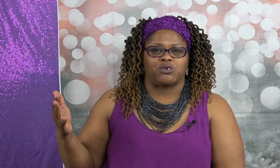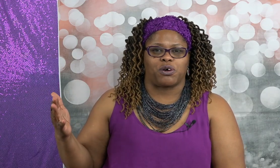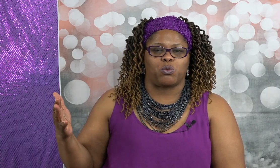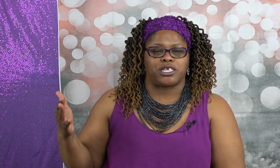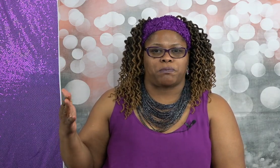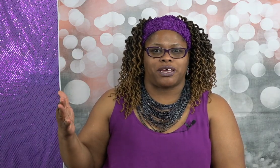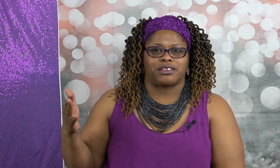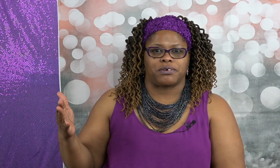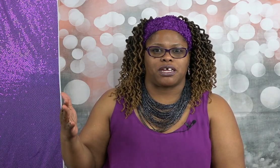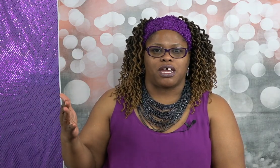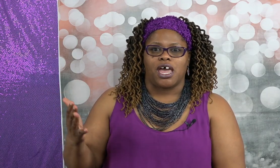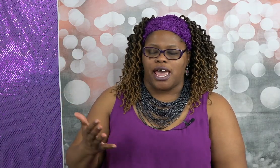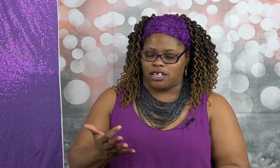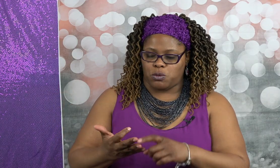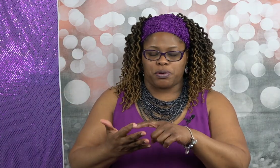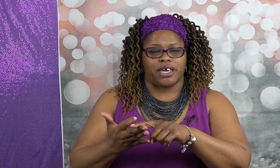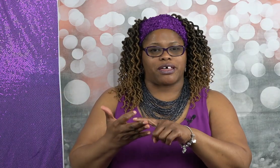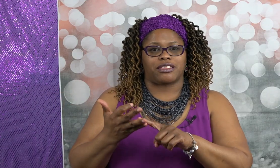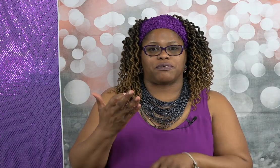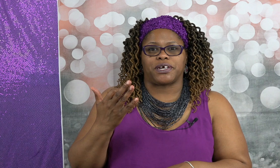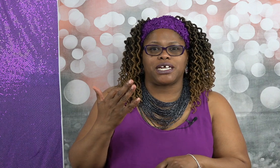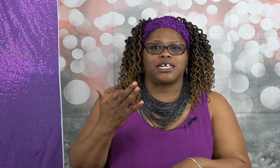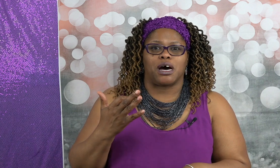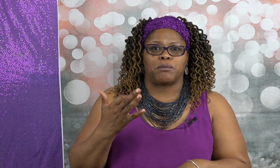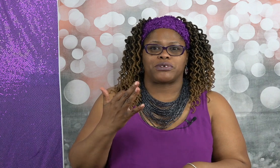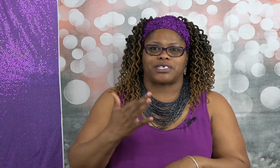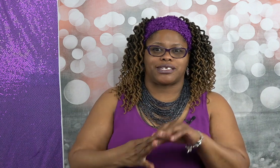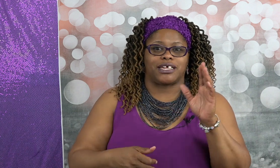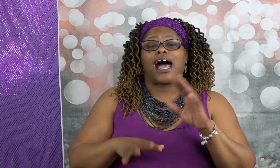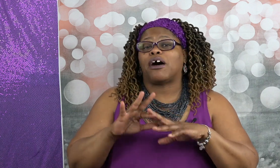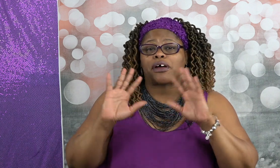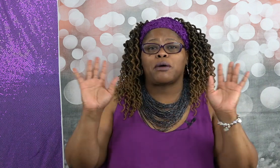from with the pick three and you picked three numbers that's it I don't know how